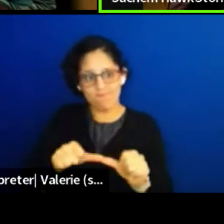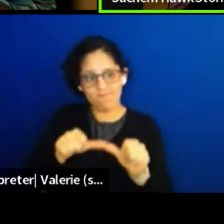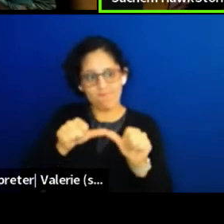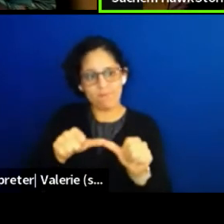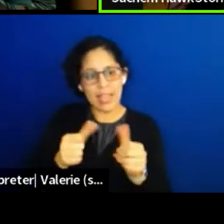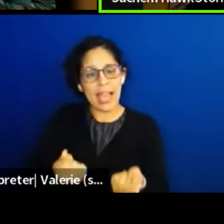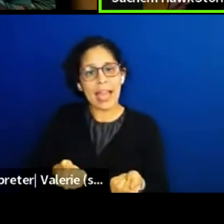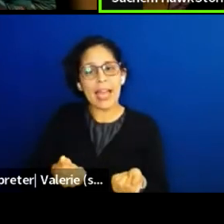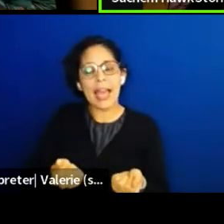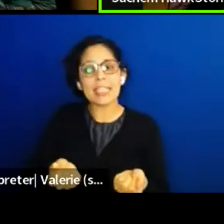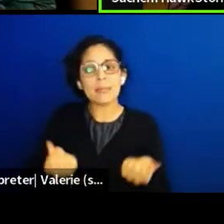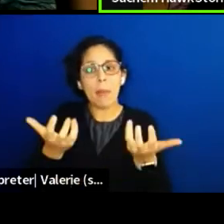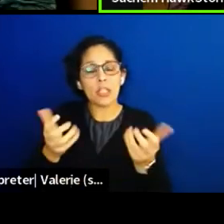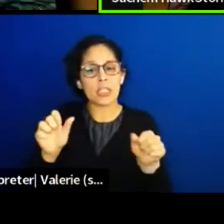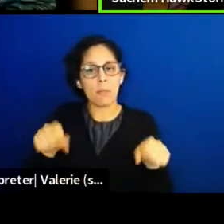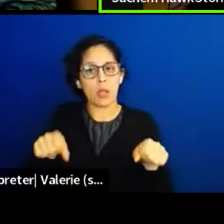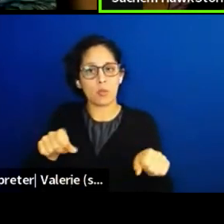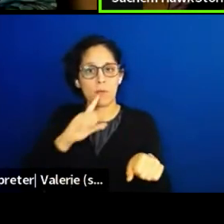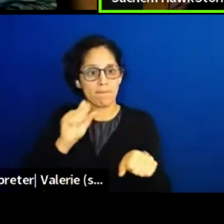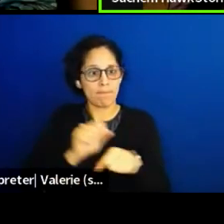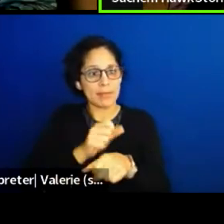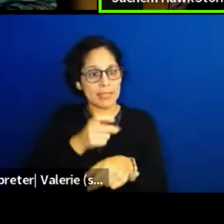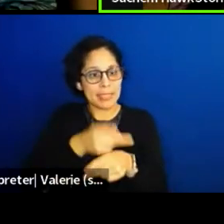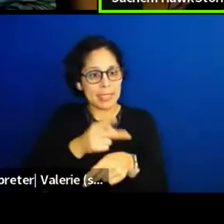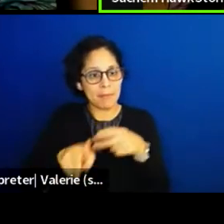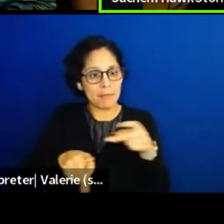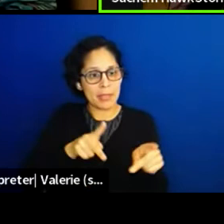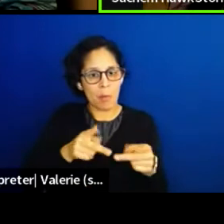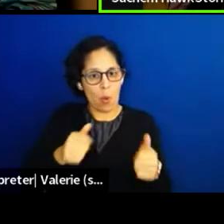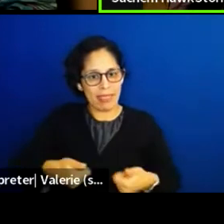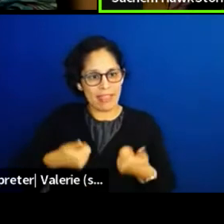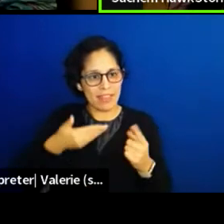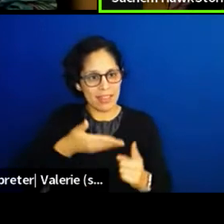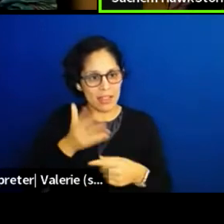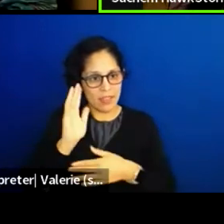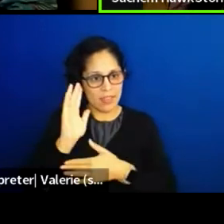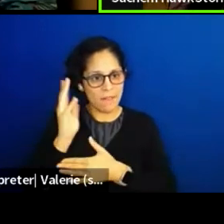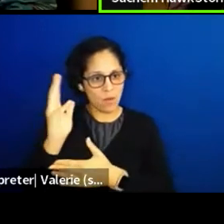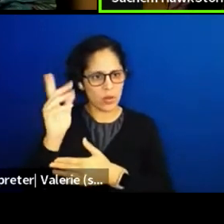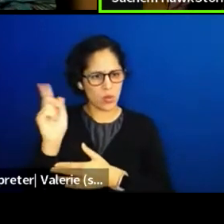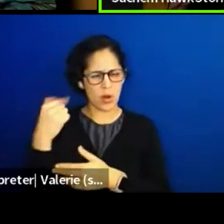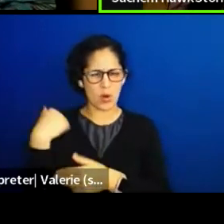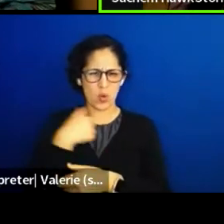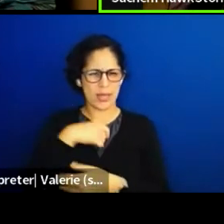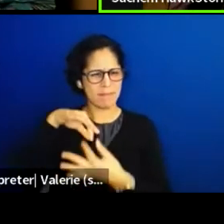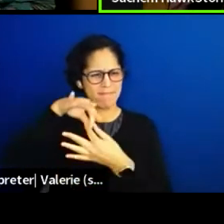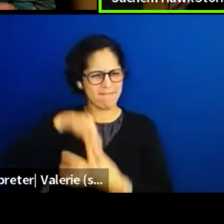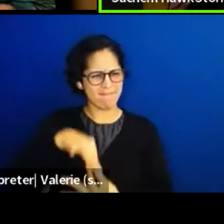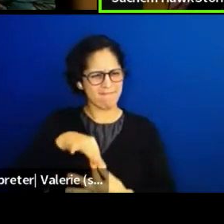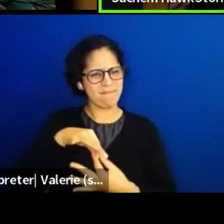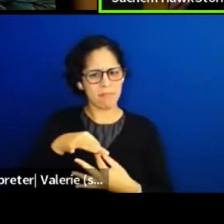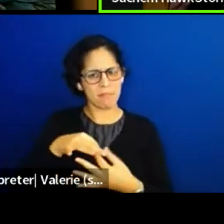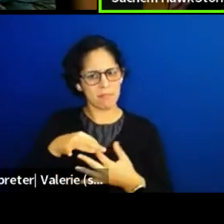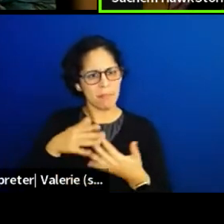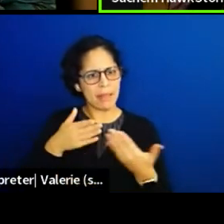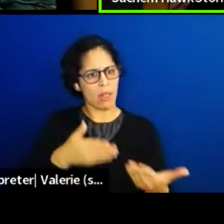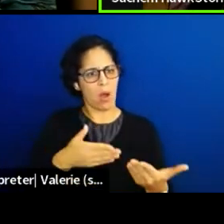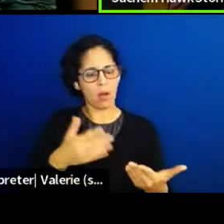to keep our people in the forest where we belong. And we're trying to teach that also in New York,